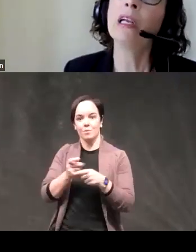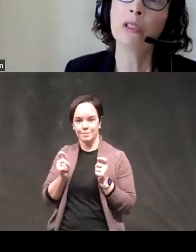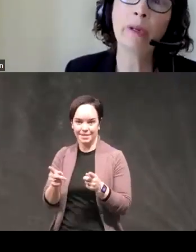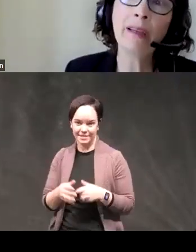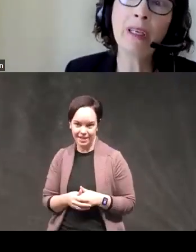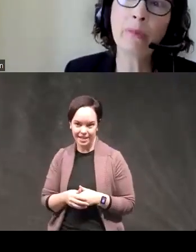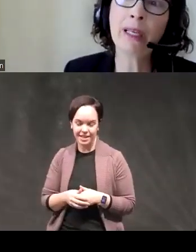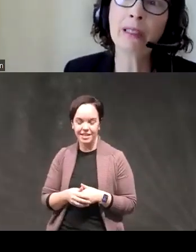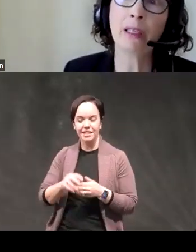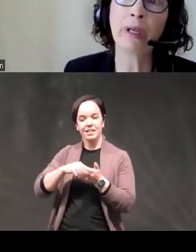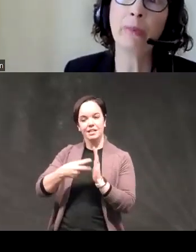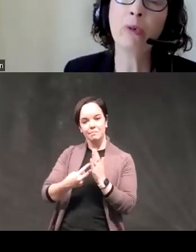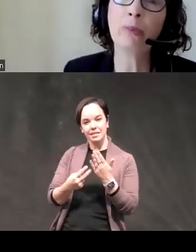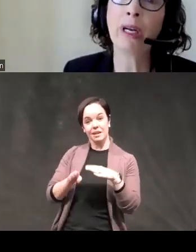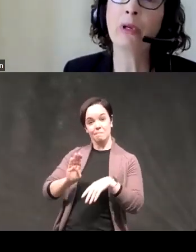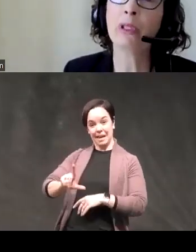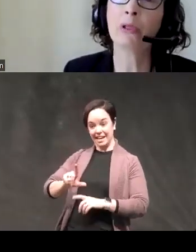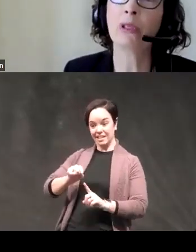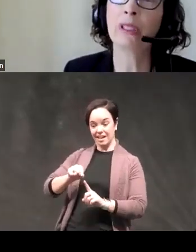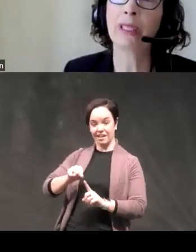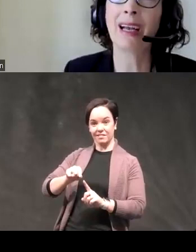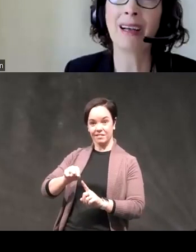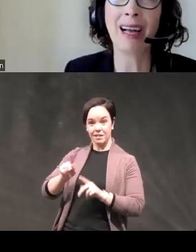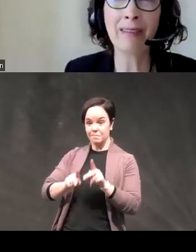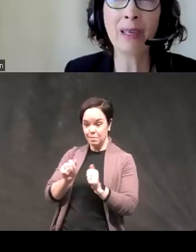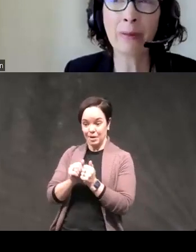so even at Baseline people with bipolar disorder are saying I have a hard time